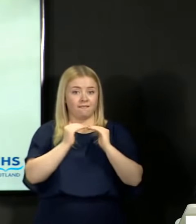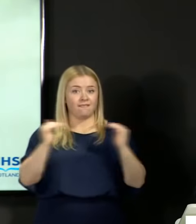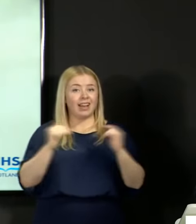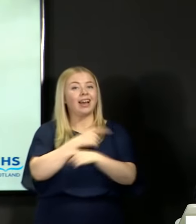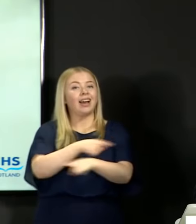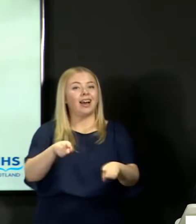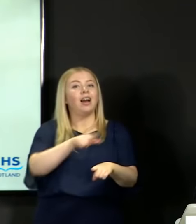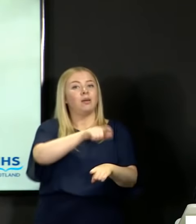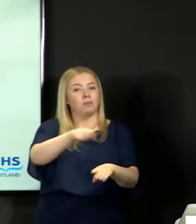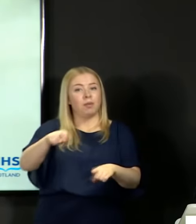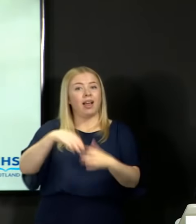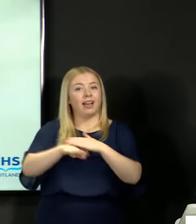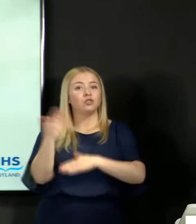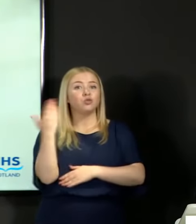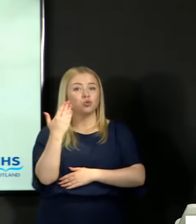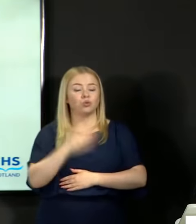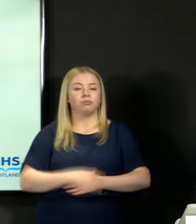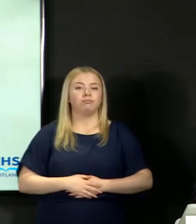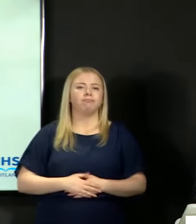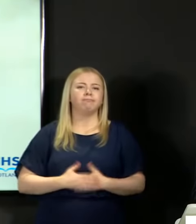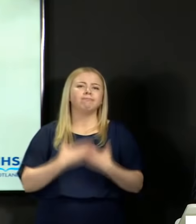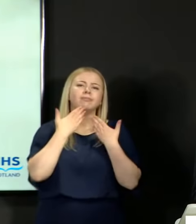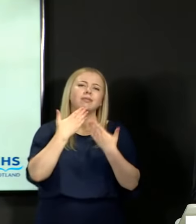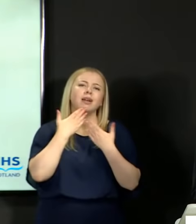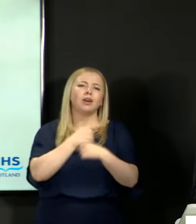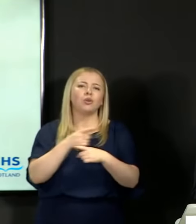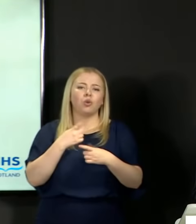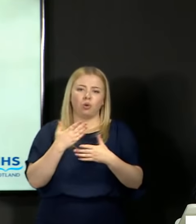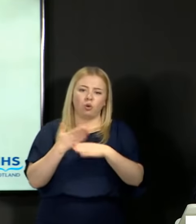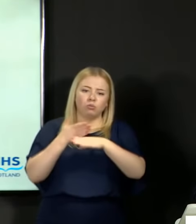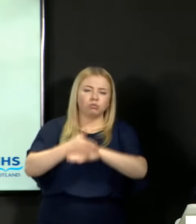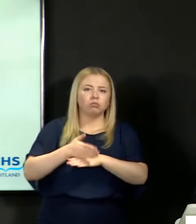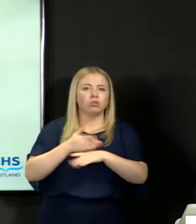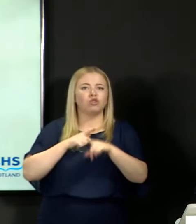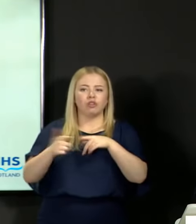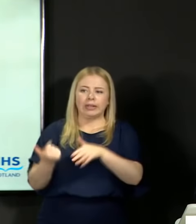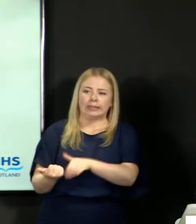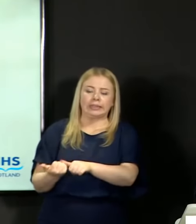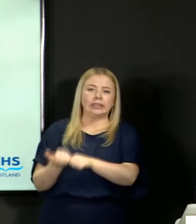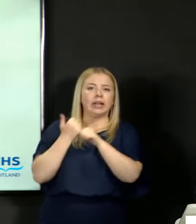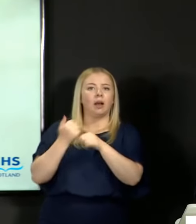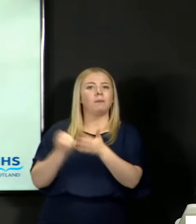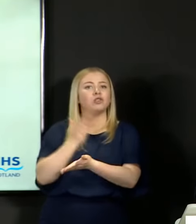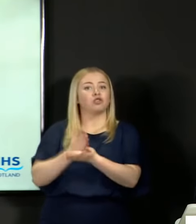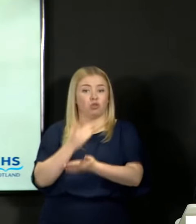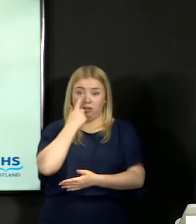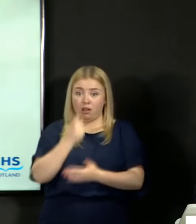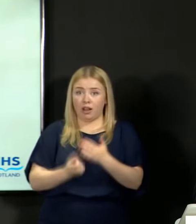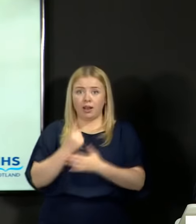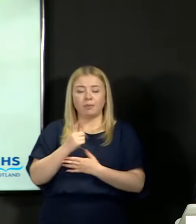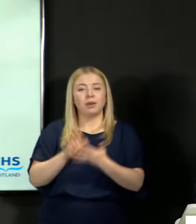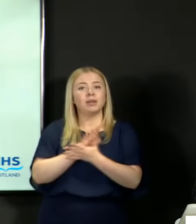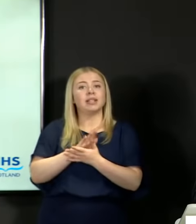I want to extend my thanks to all who have enabled this to happen and so ensure that young people in our schools and colleges who through